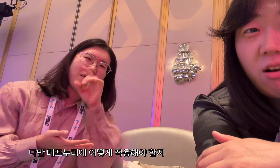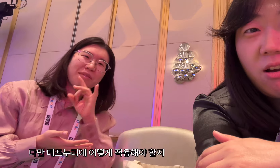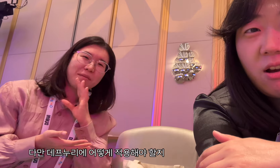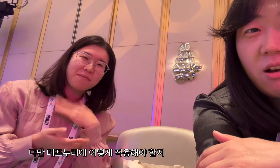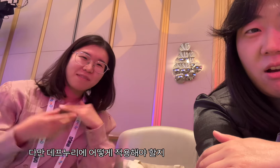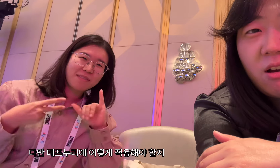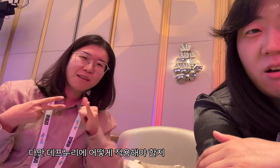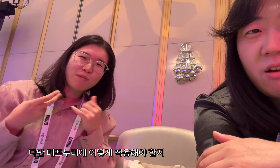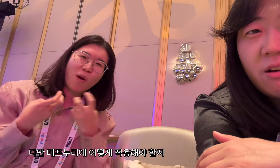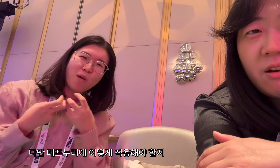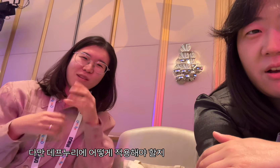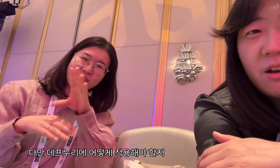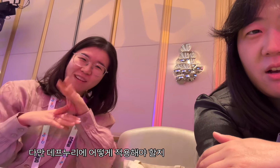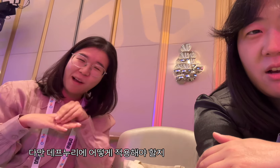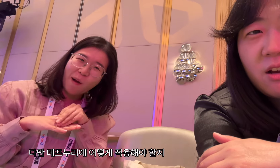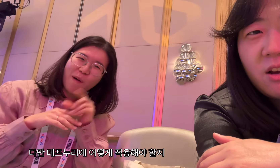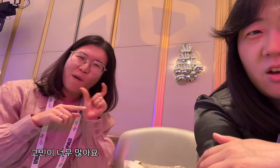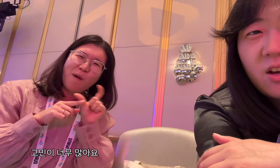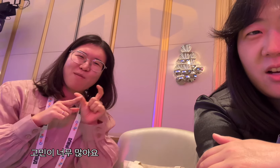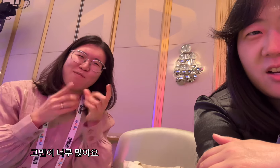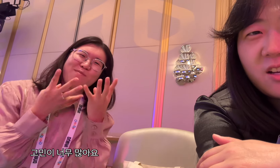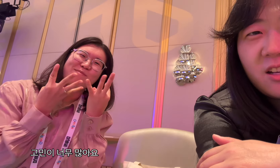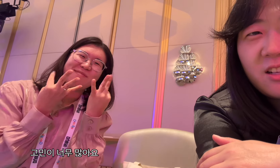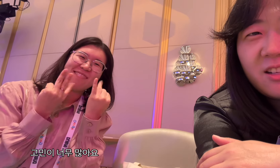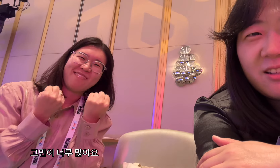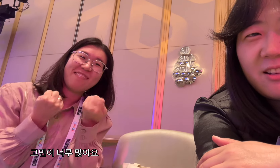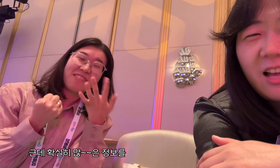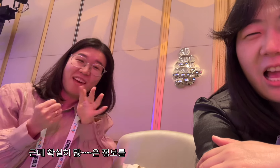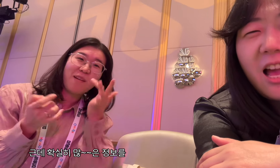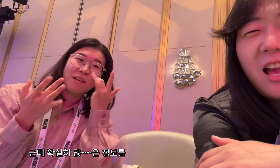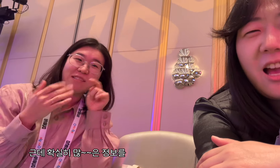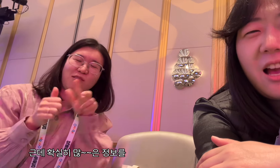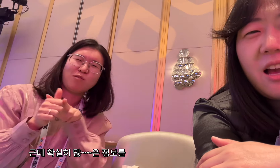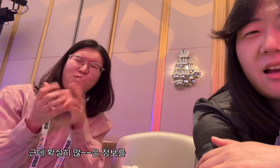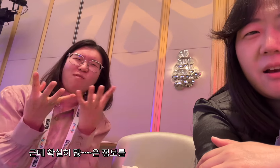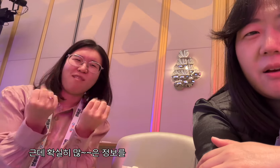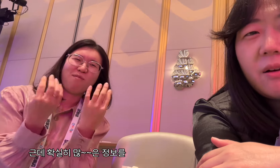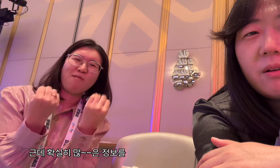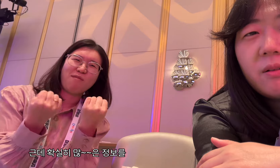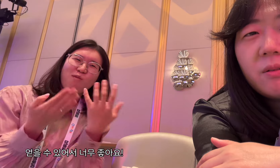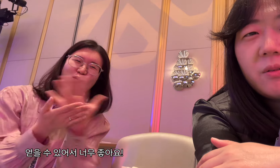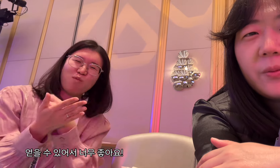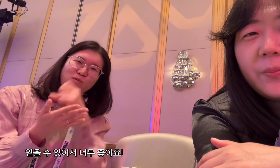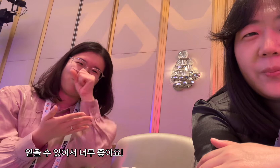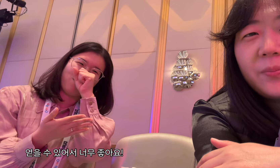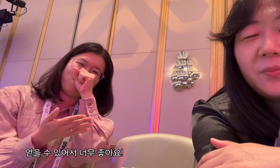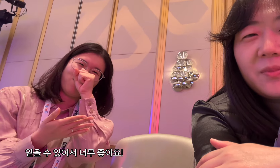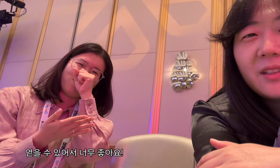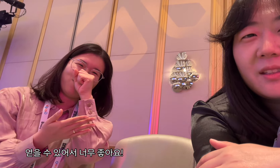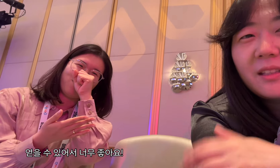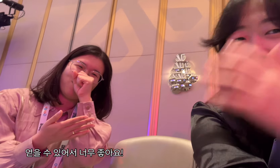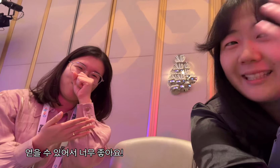However, I have a lot of concerns about how to apply it to Deafnuri, I'm really glad that I was able to get a lot of information!